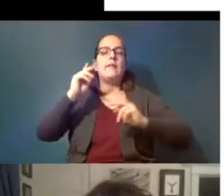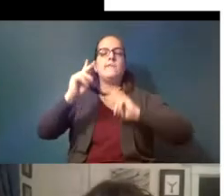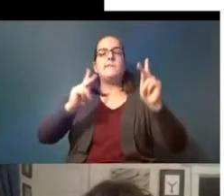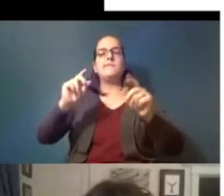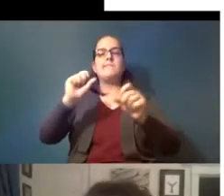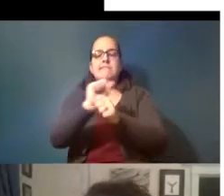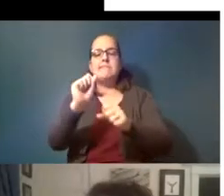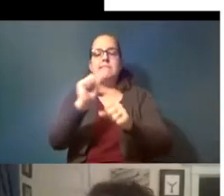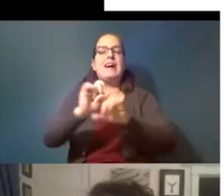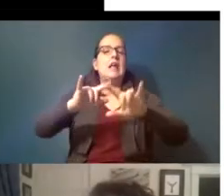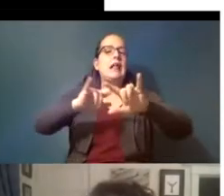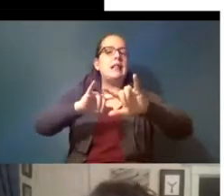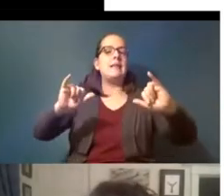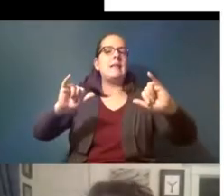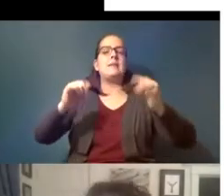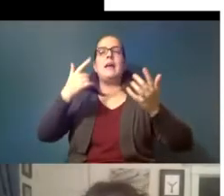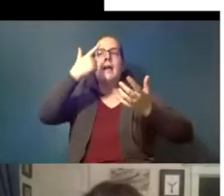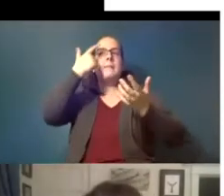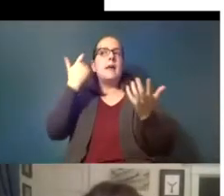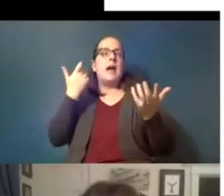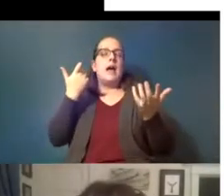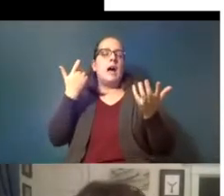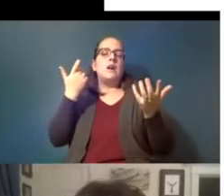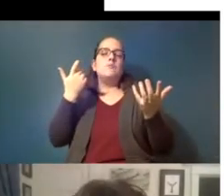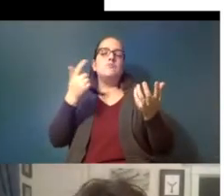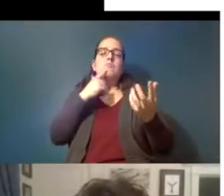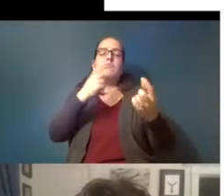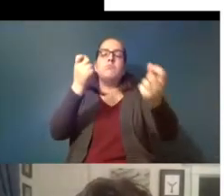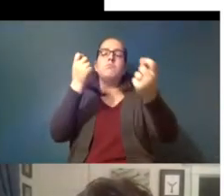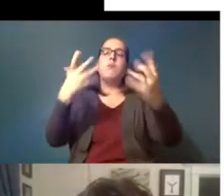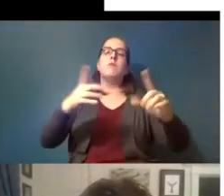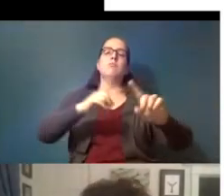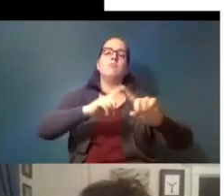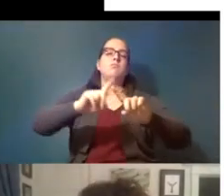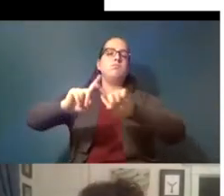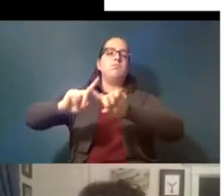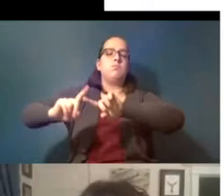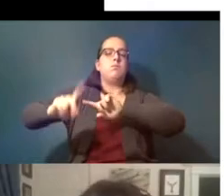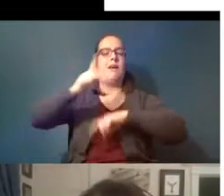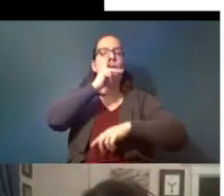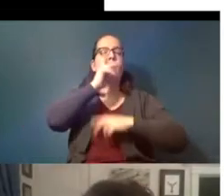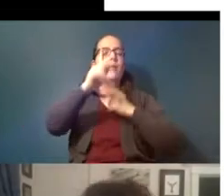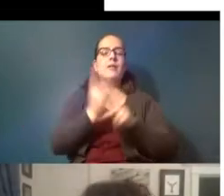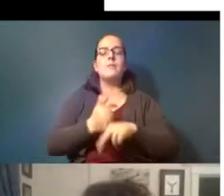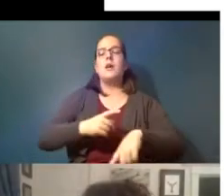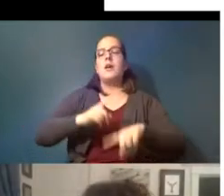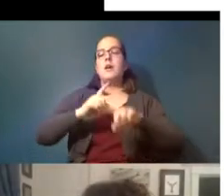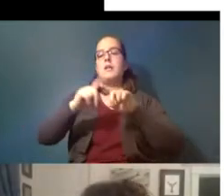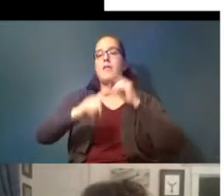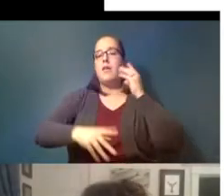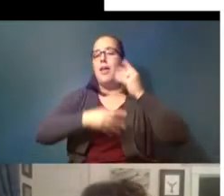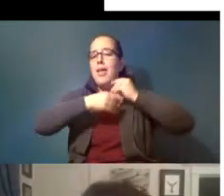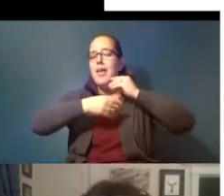simultaneously because there's so many different plastic types different additives different types